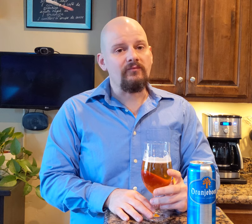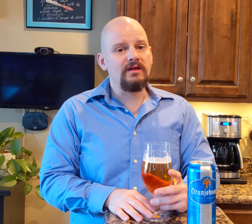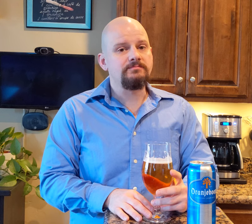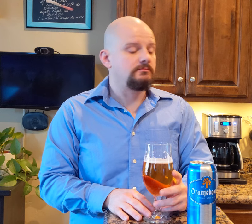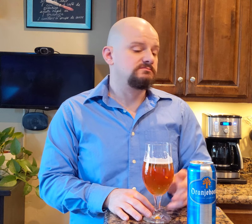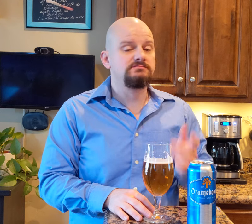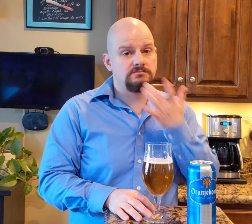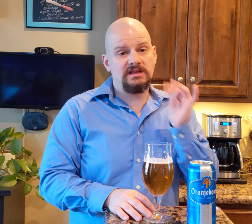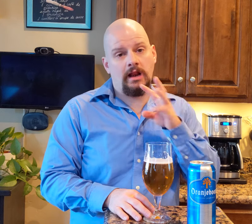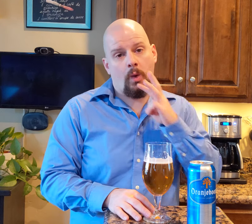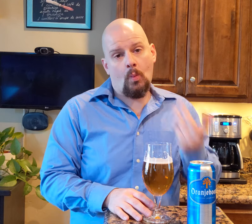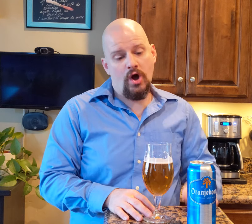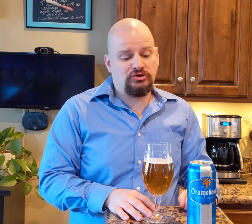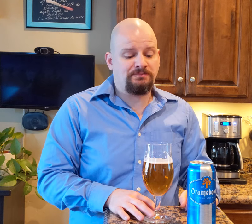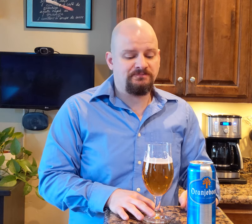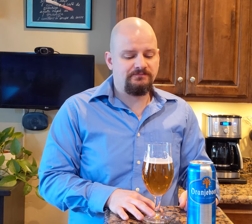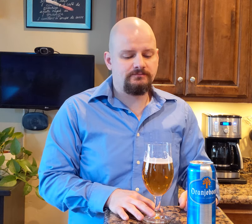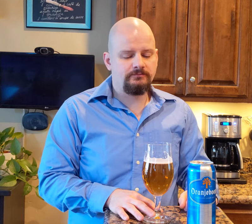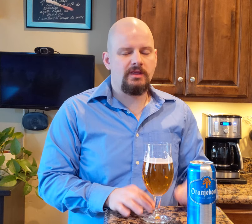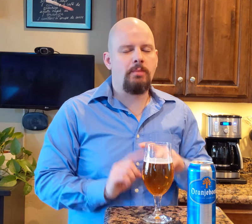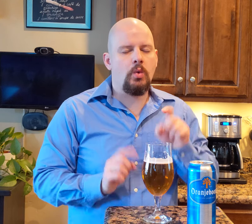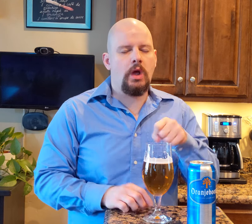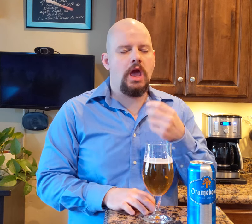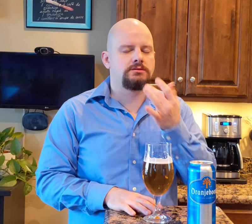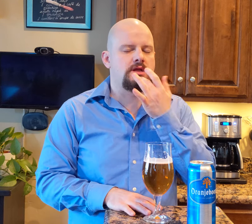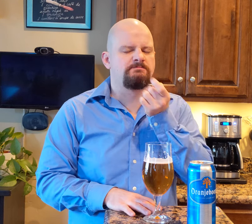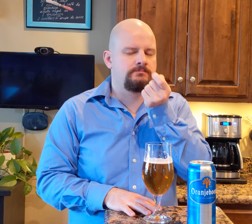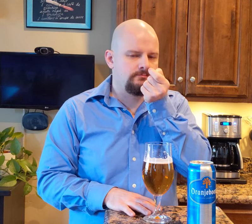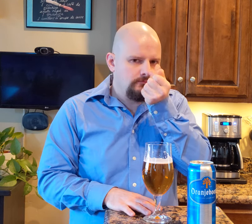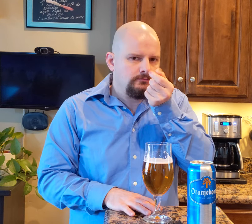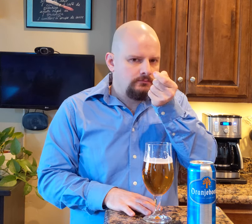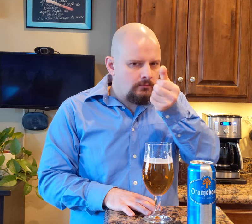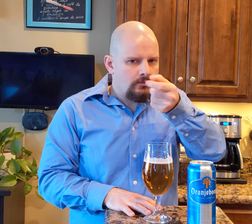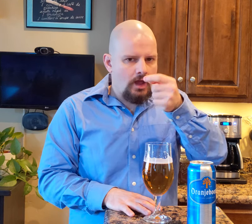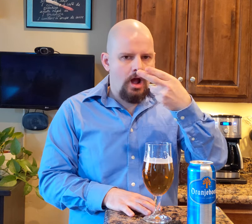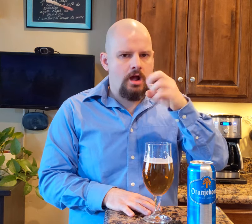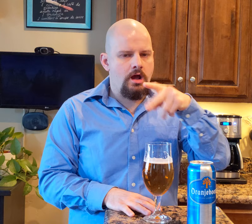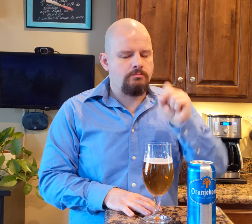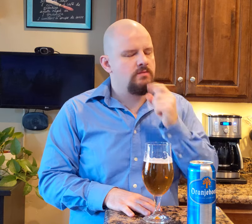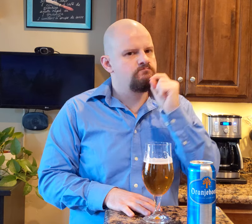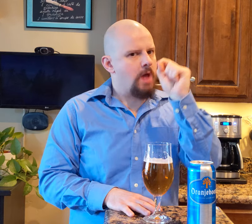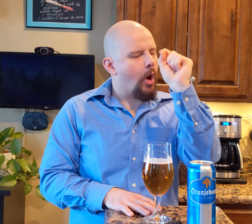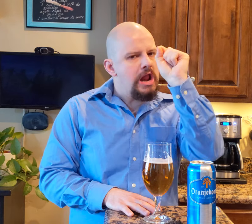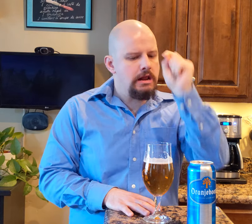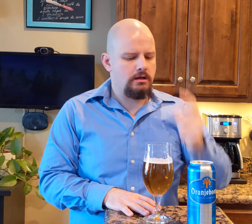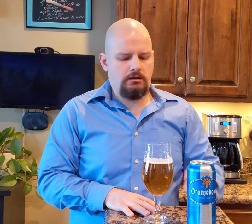Yeah, it does take like water but you can taste a little of hops... Very, very, very little.